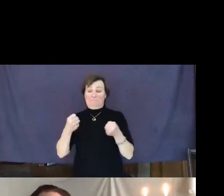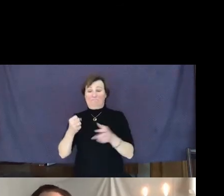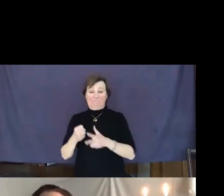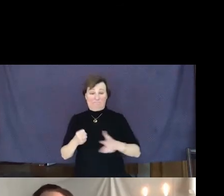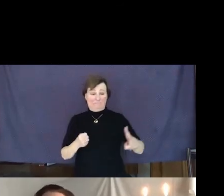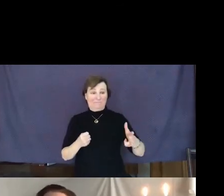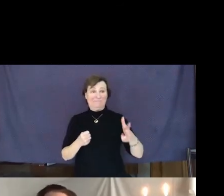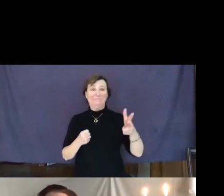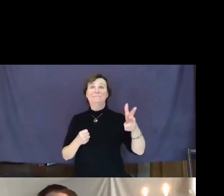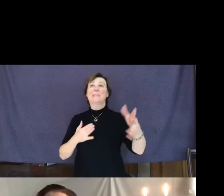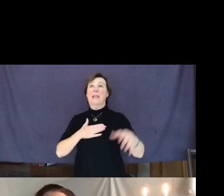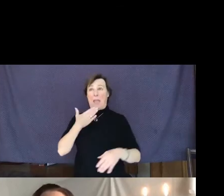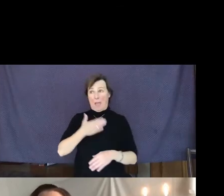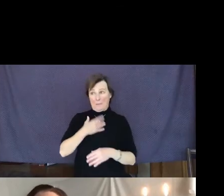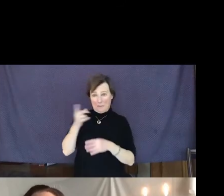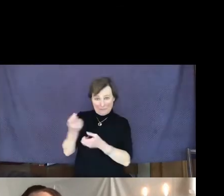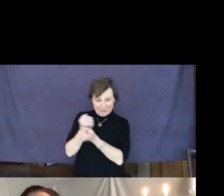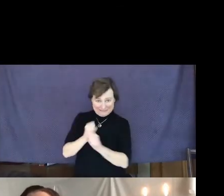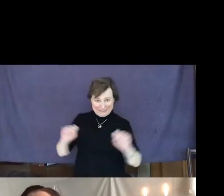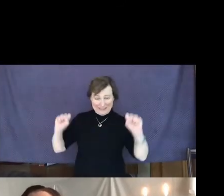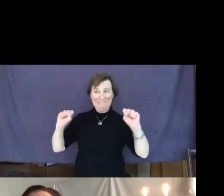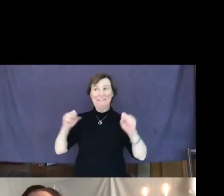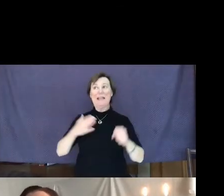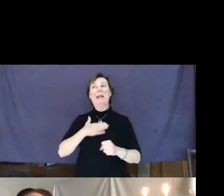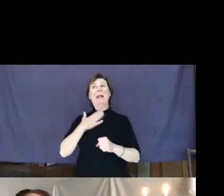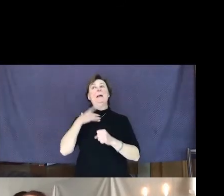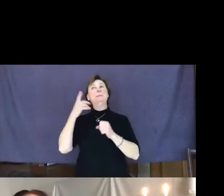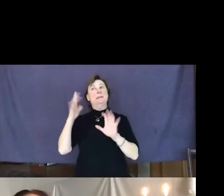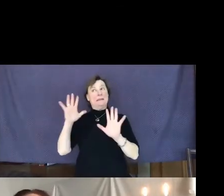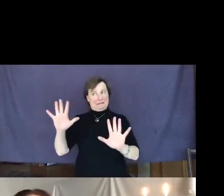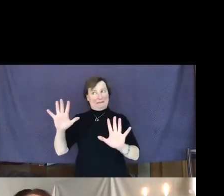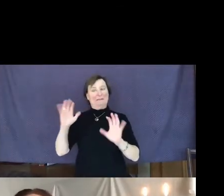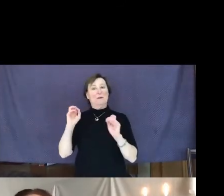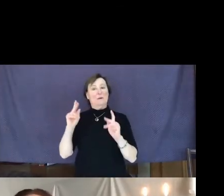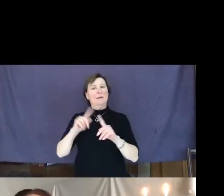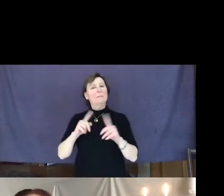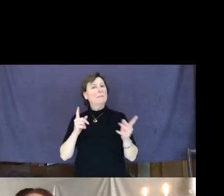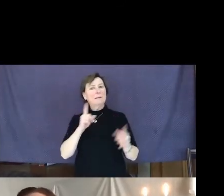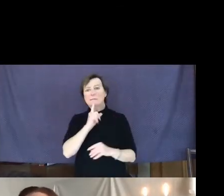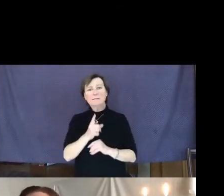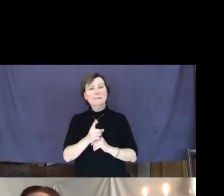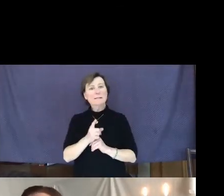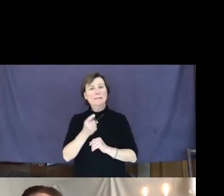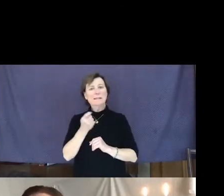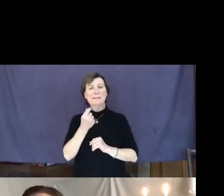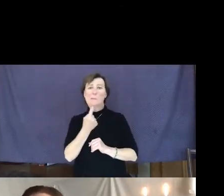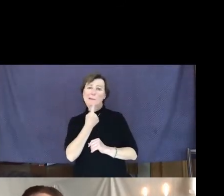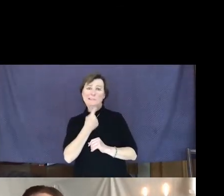glad they were safe and okay, but frankly a little disappointed that